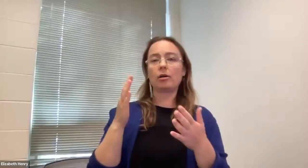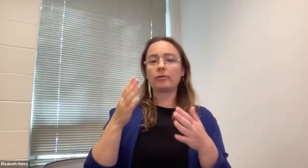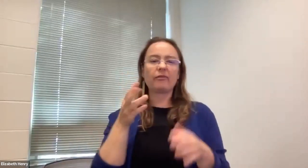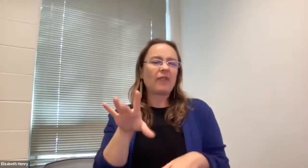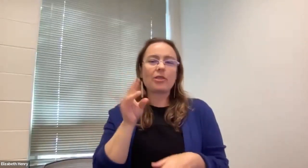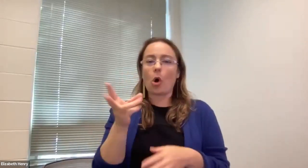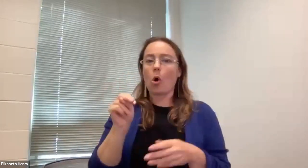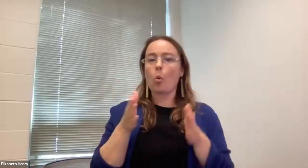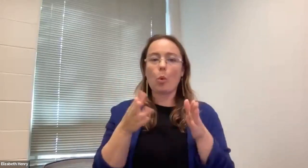Gustavo Navarrete (he/him/él): Um.